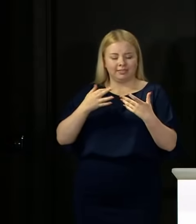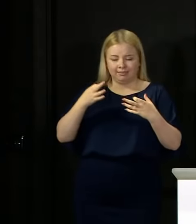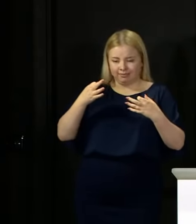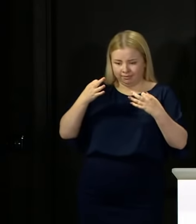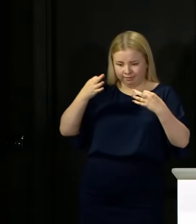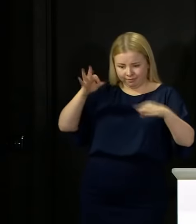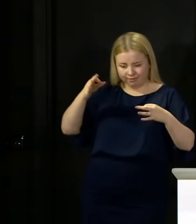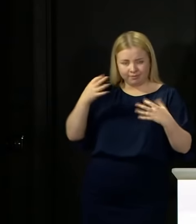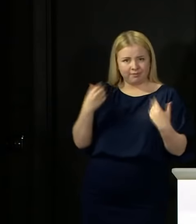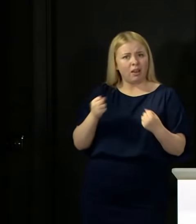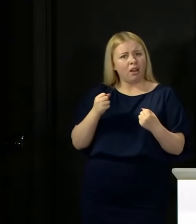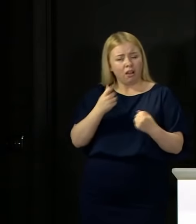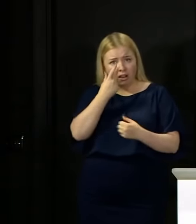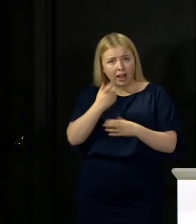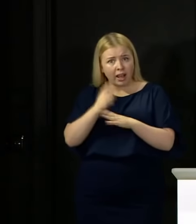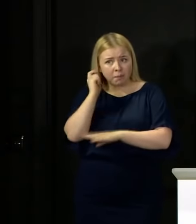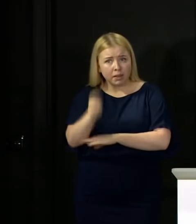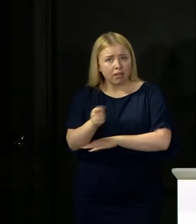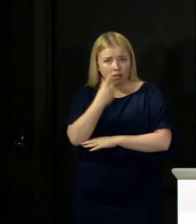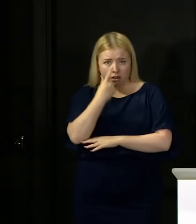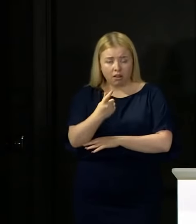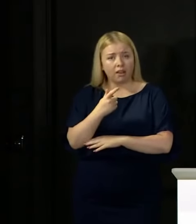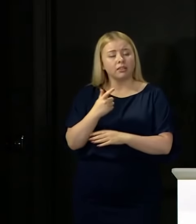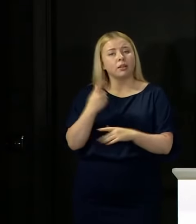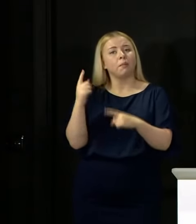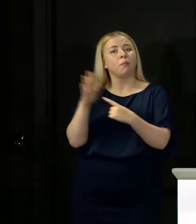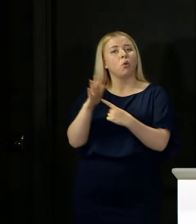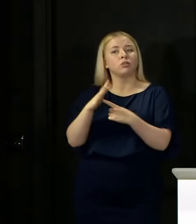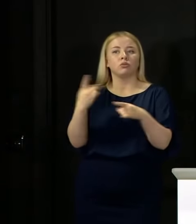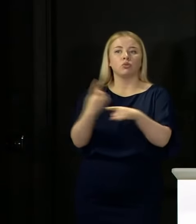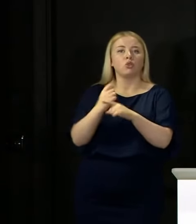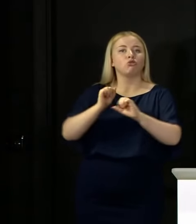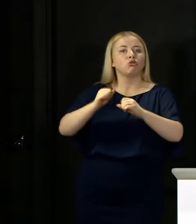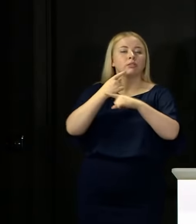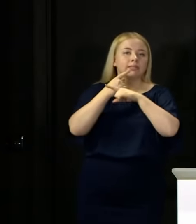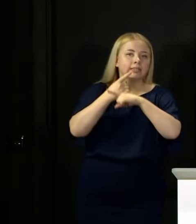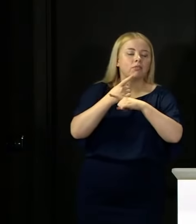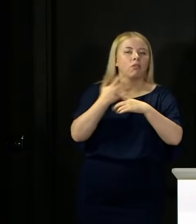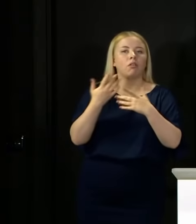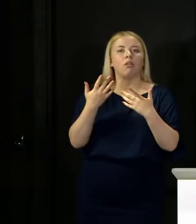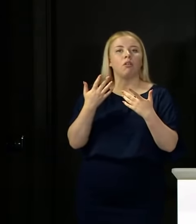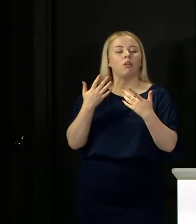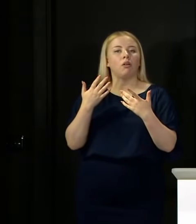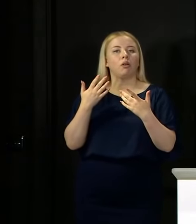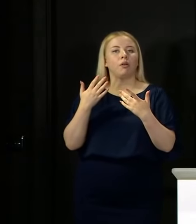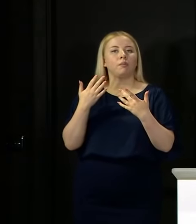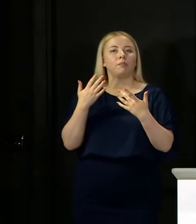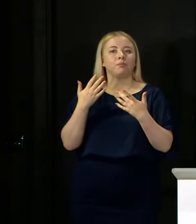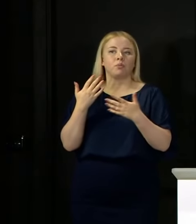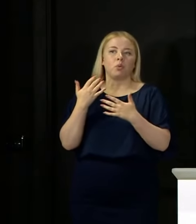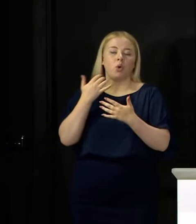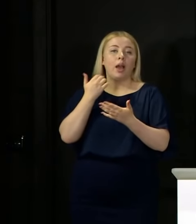And it's really important that you speak to your teacher, or the helpline that I've read